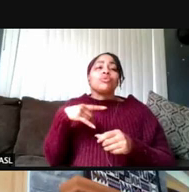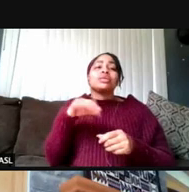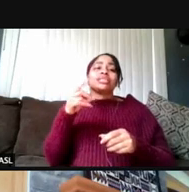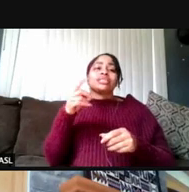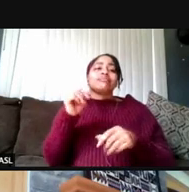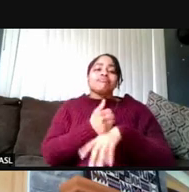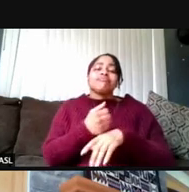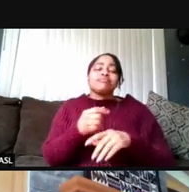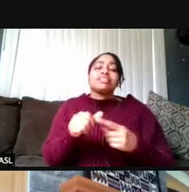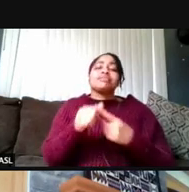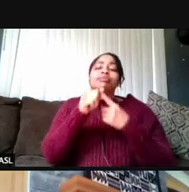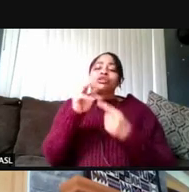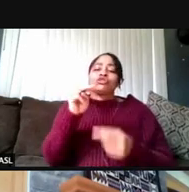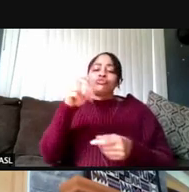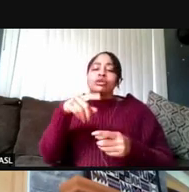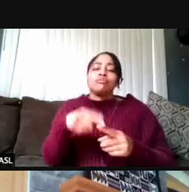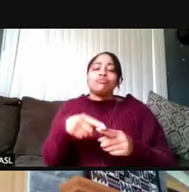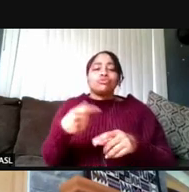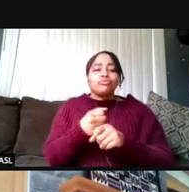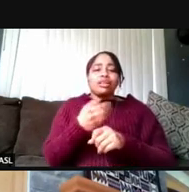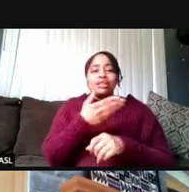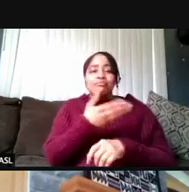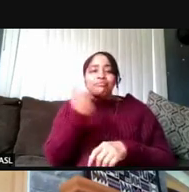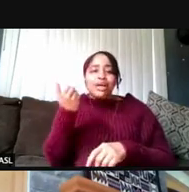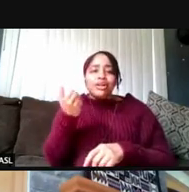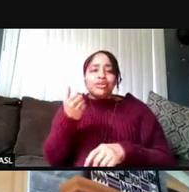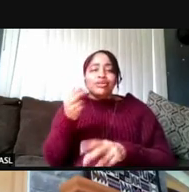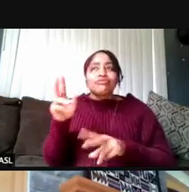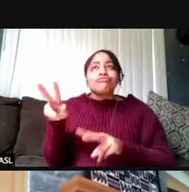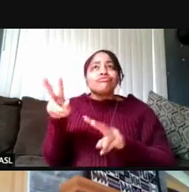to enhance those tours and that information is available.